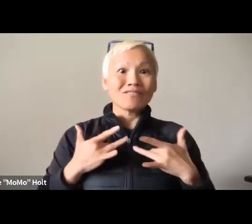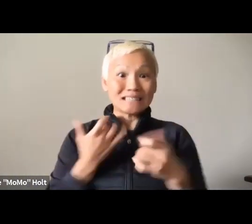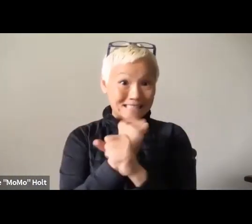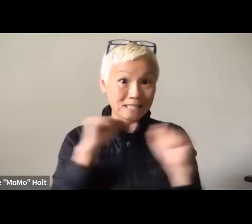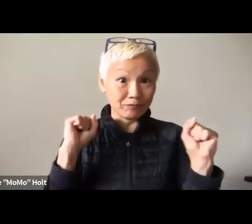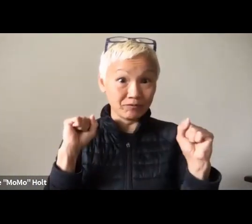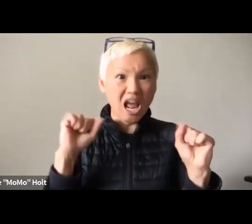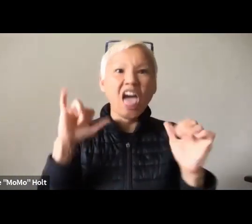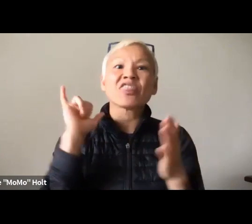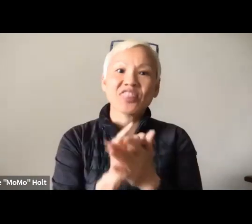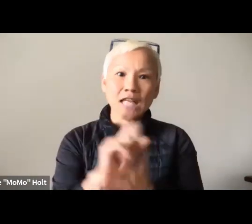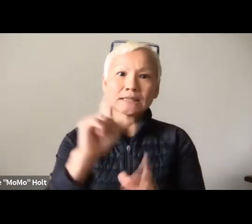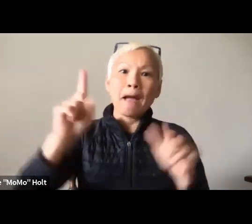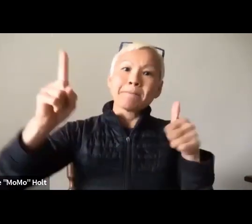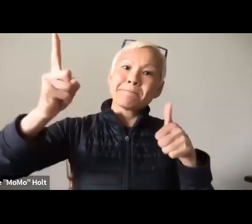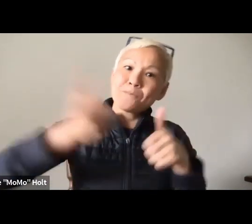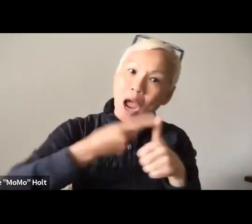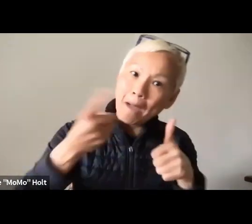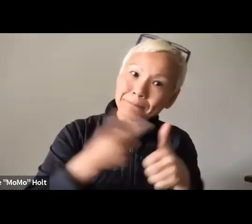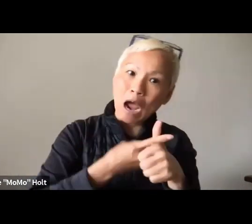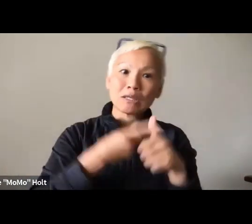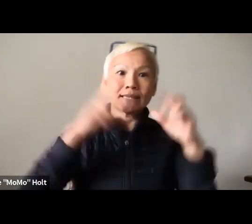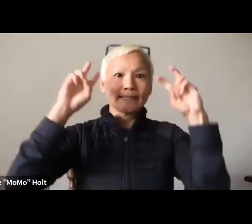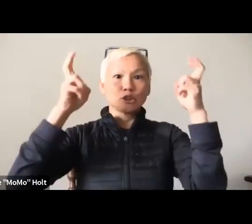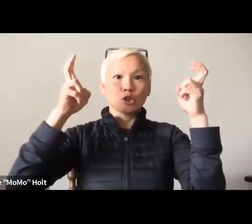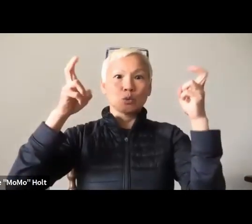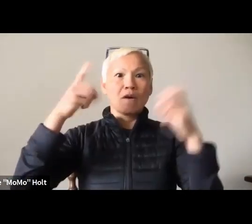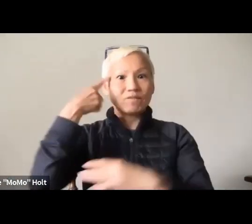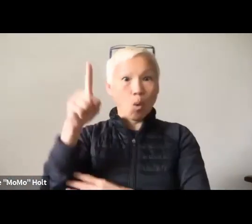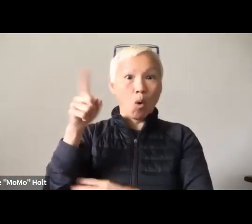And how can we, POC, people of color, feel safe?